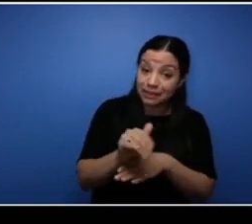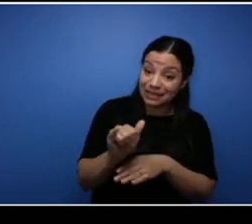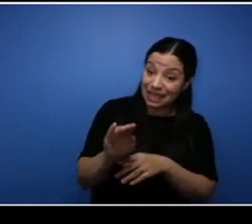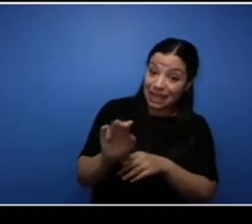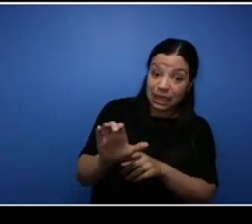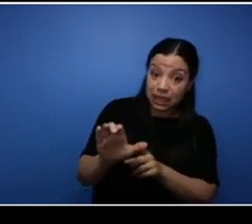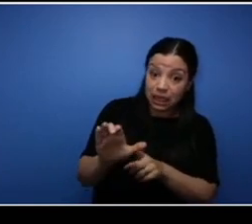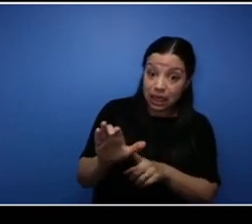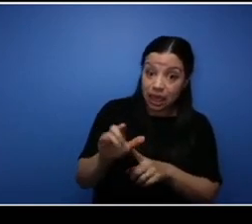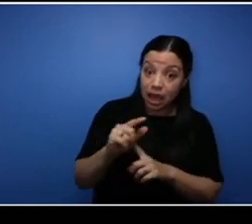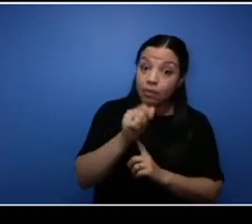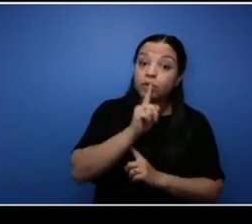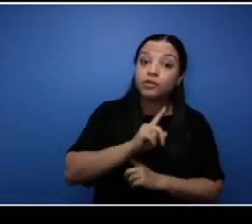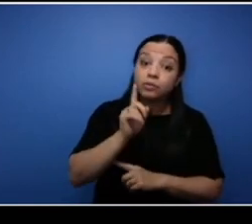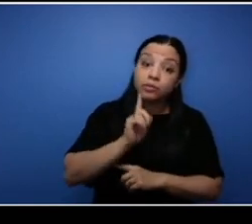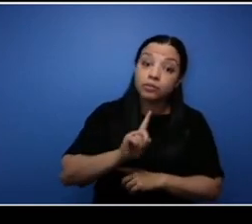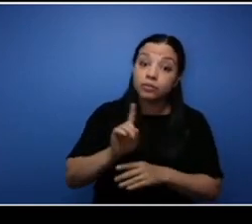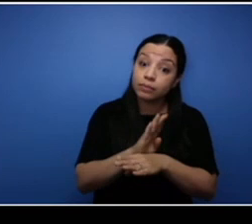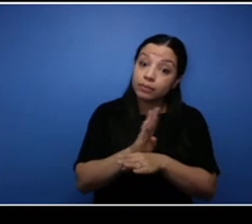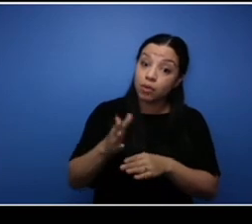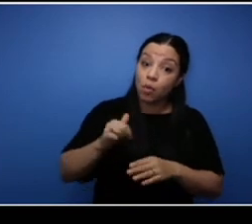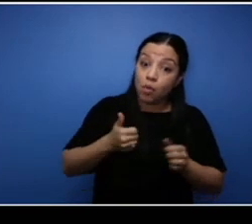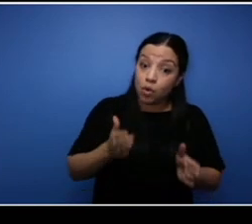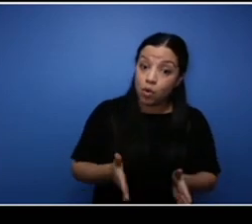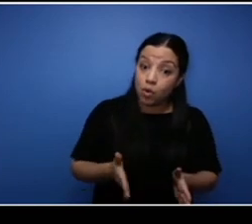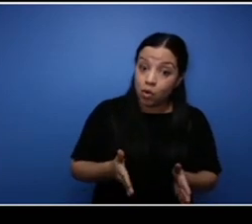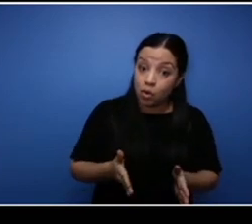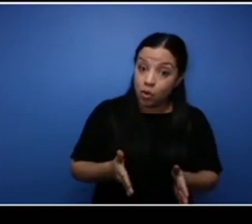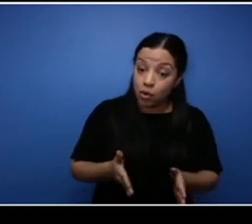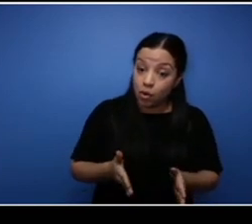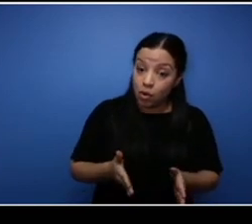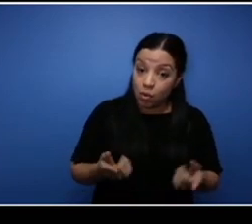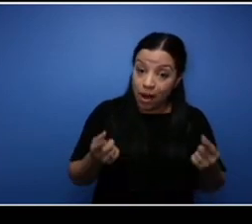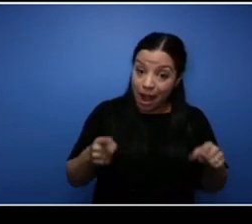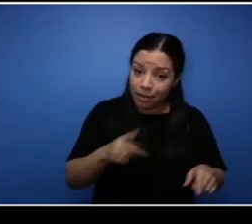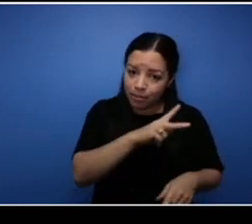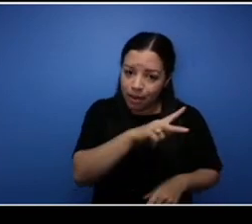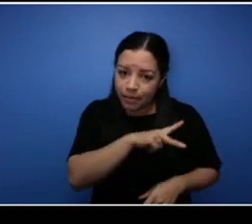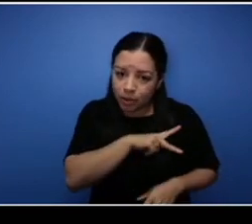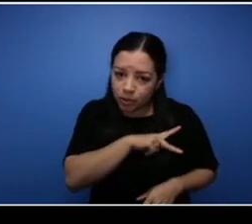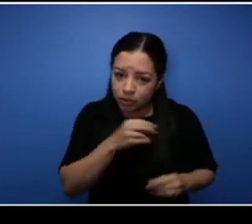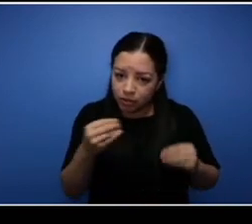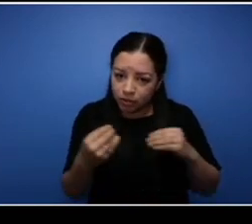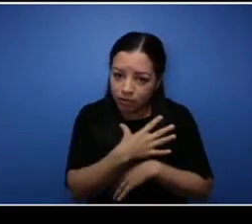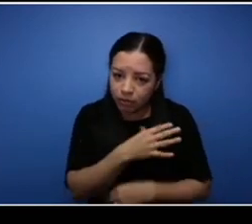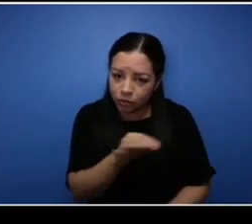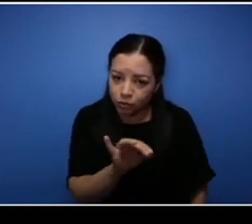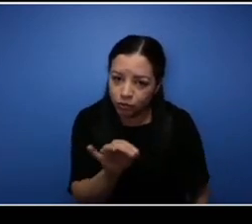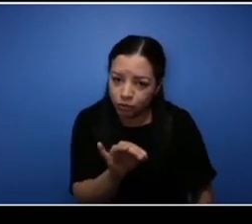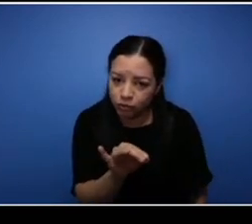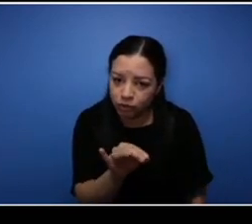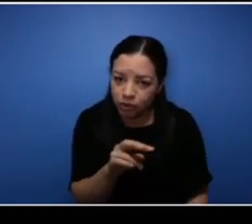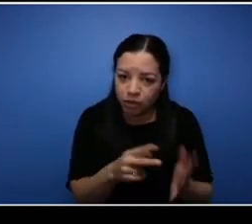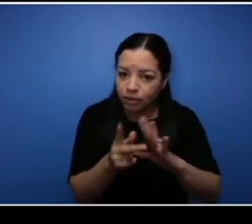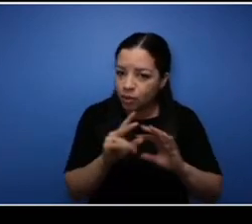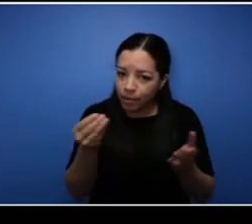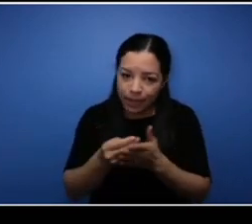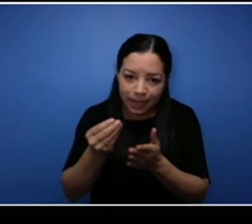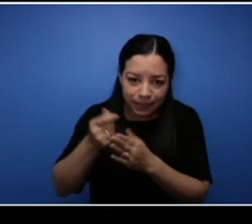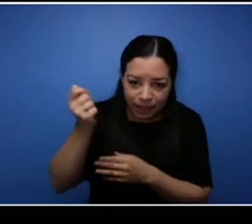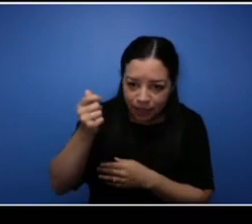guess what happened? Your personal gets shut down too. So it was terrible and I overcame